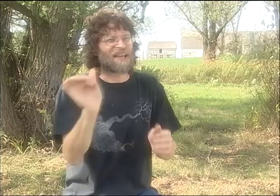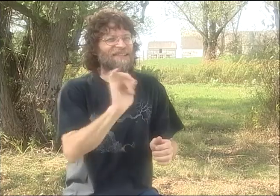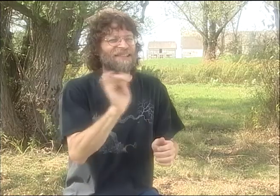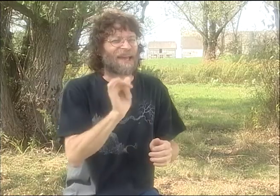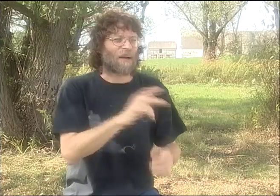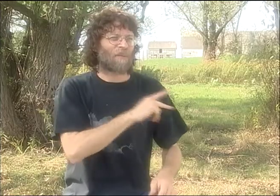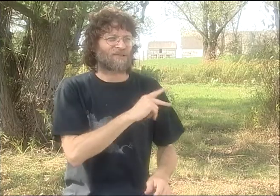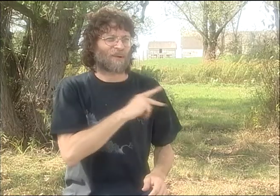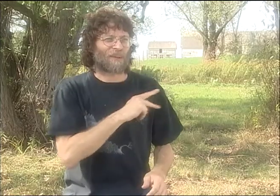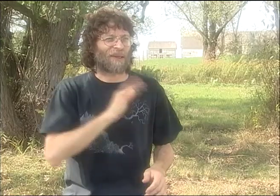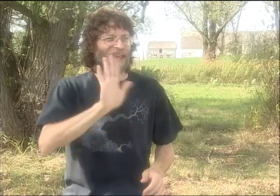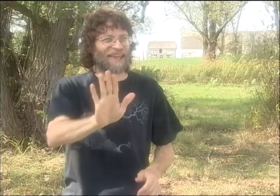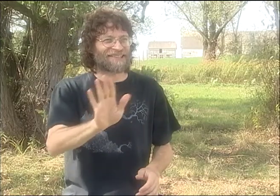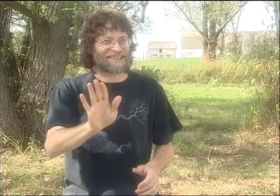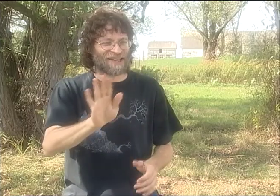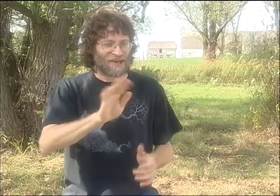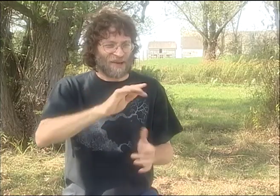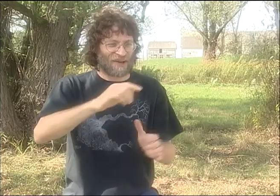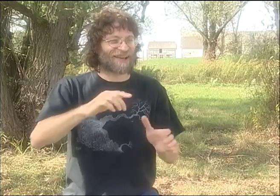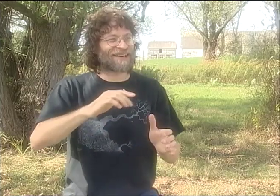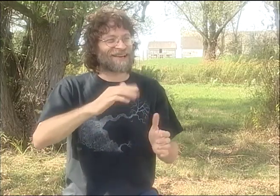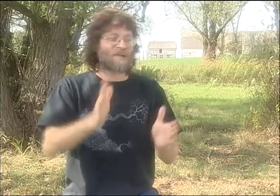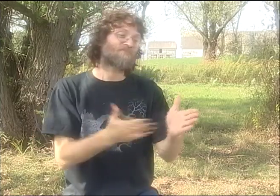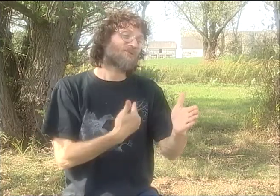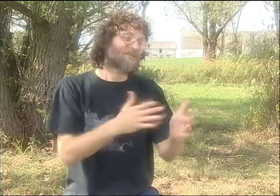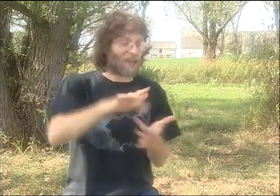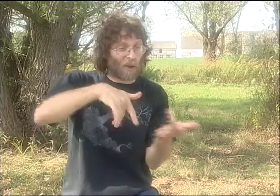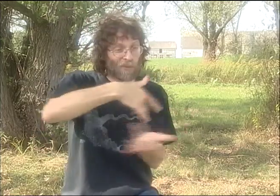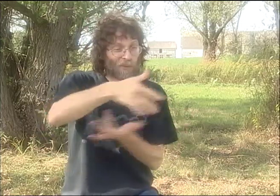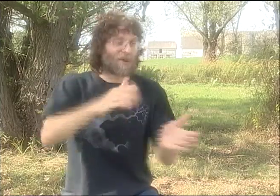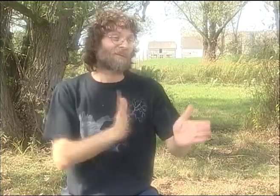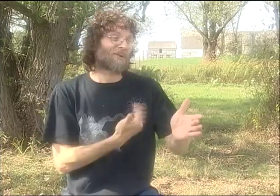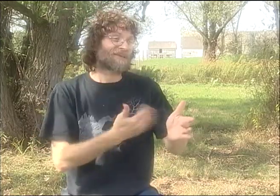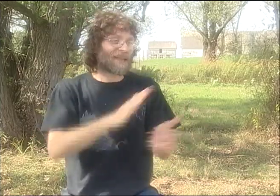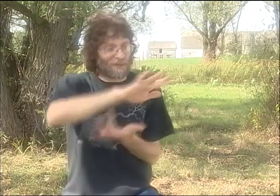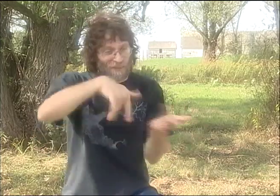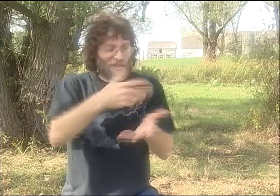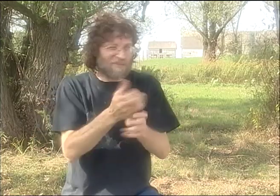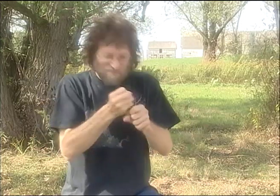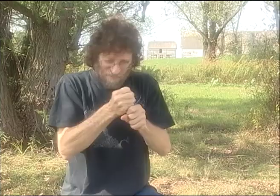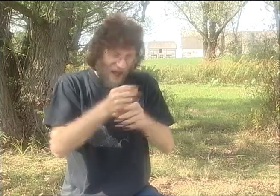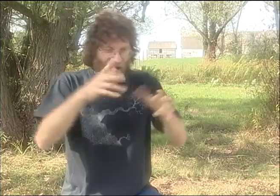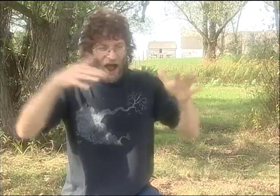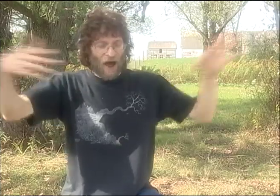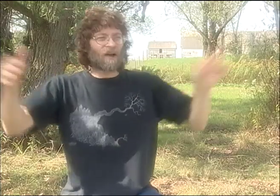AND THE BIRD BRAIN SOCIETY REALLY GREW. I MEAN, IT'S LIKE PATRICK'S RENDITION